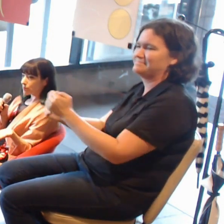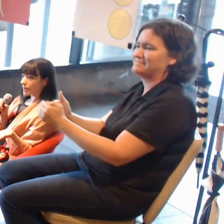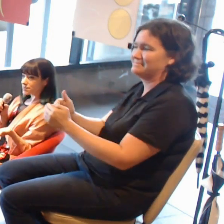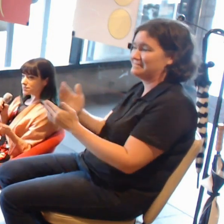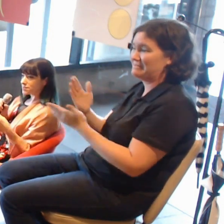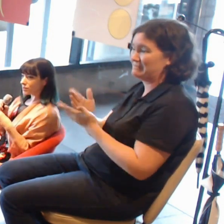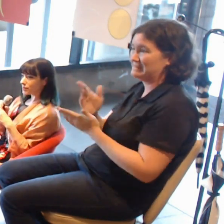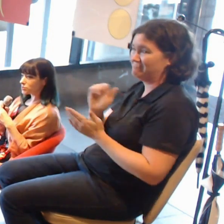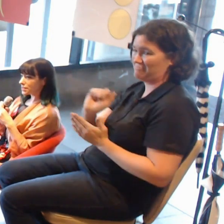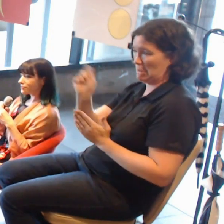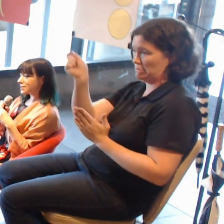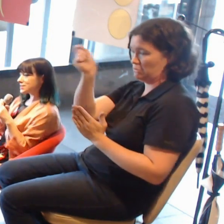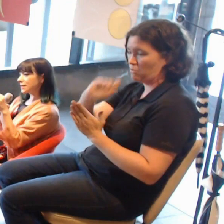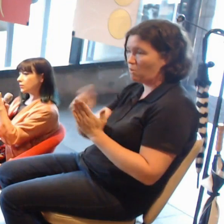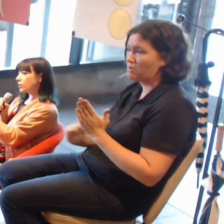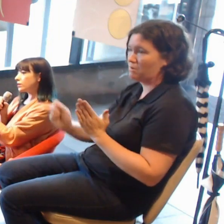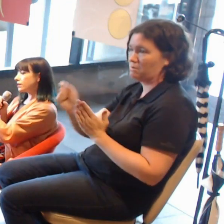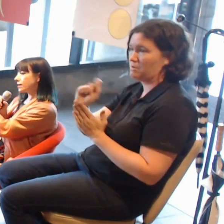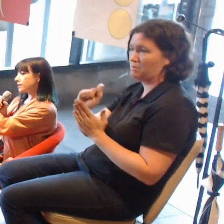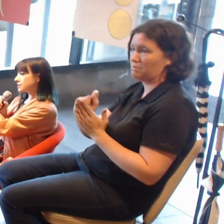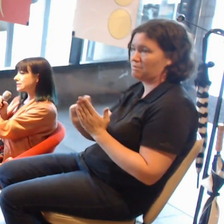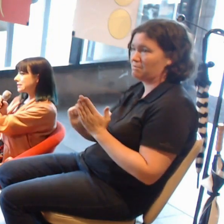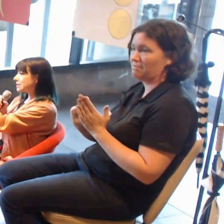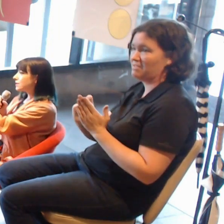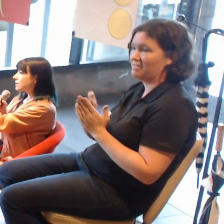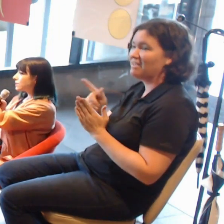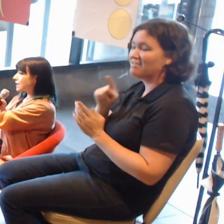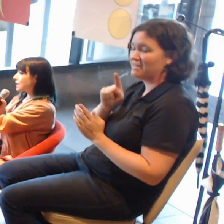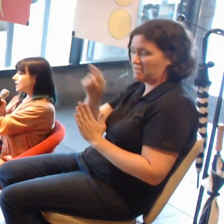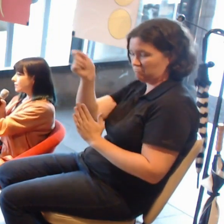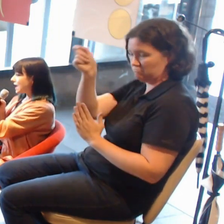So it's really fascinating to see that kind of analogue,